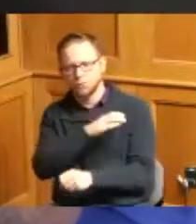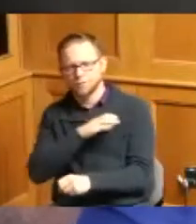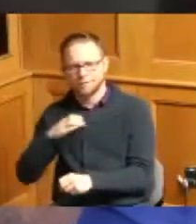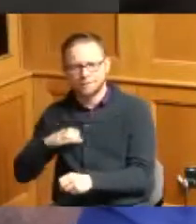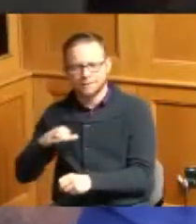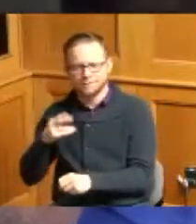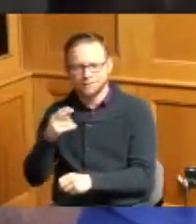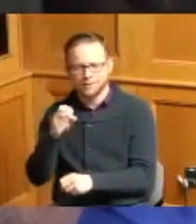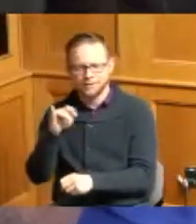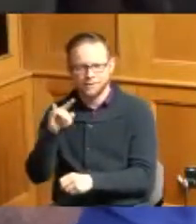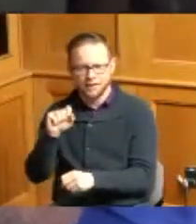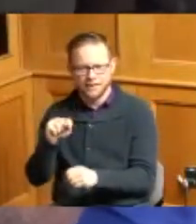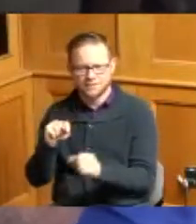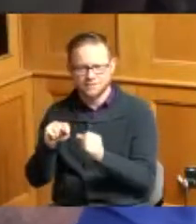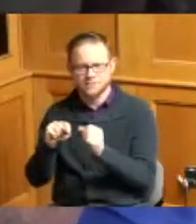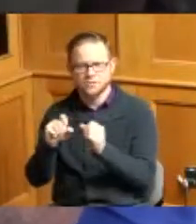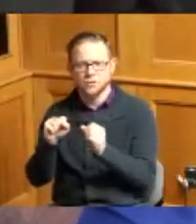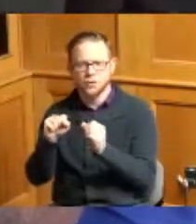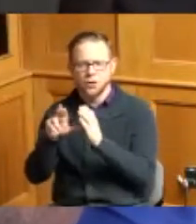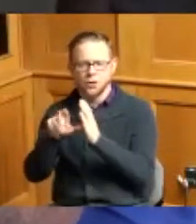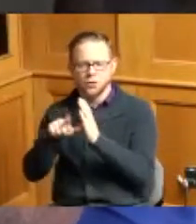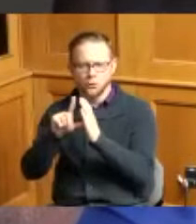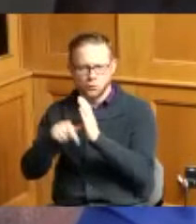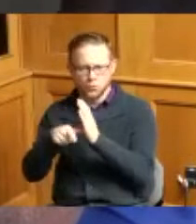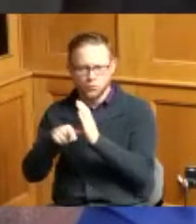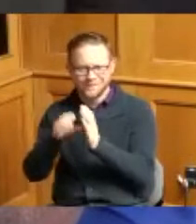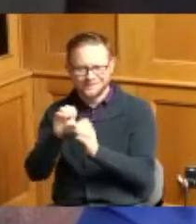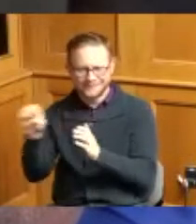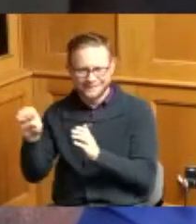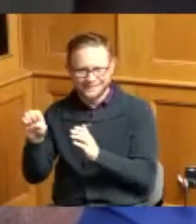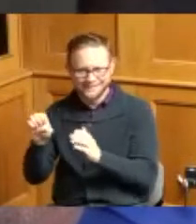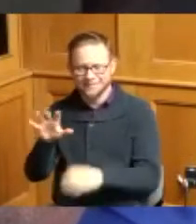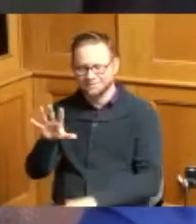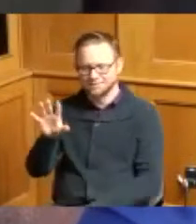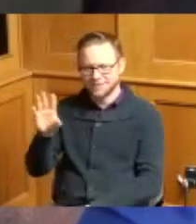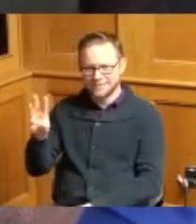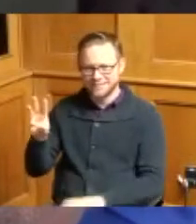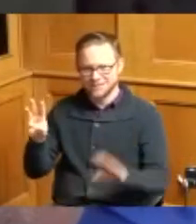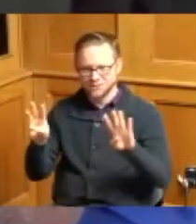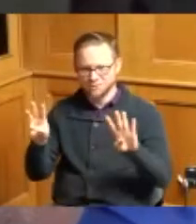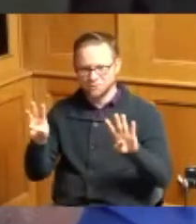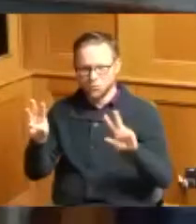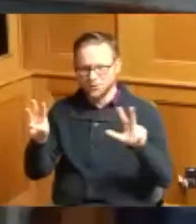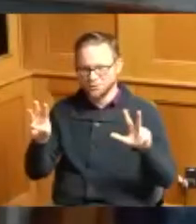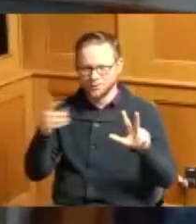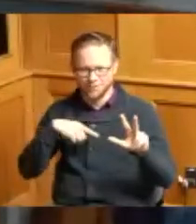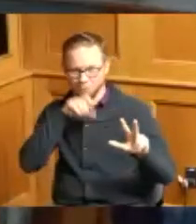Lutheran East 56-43 we'd love to beat Cleveland to advance to the state championship